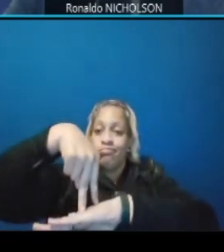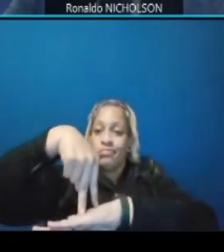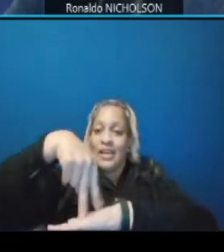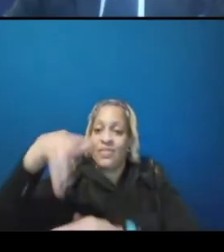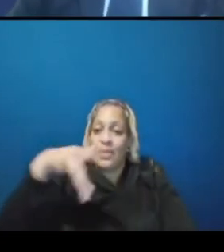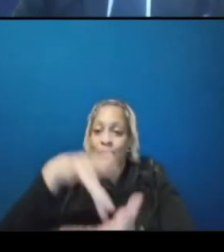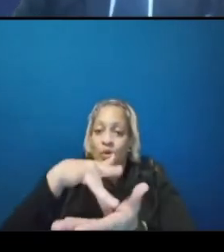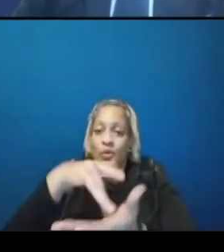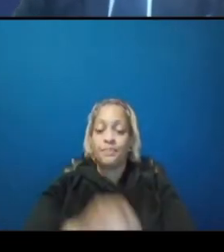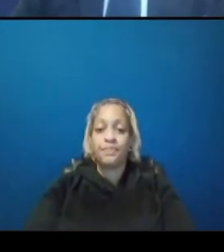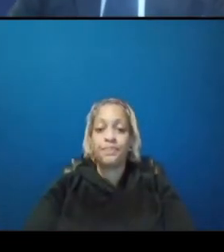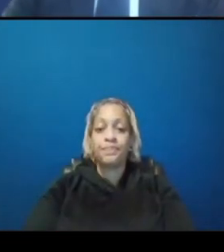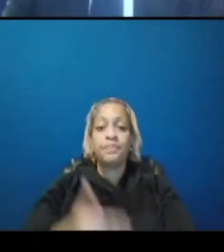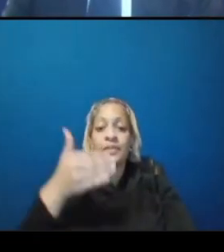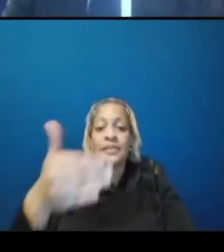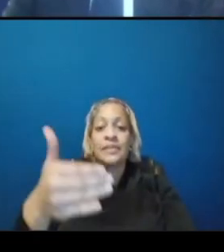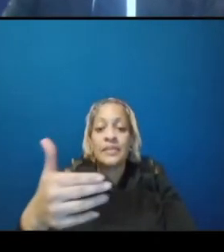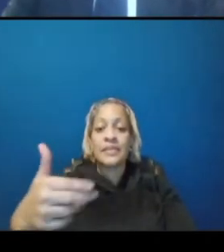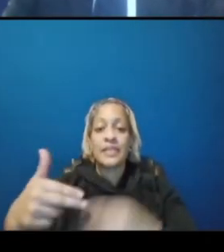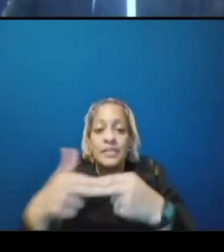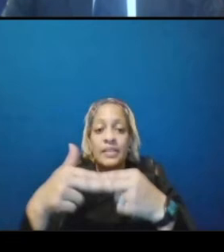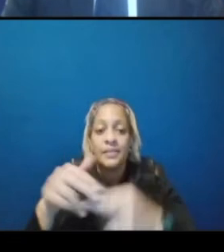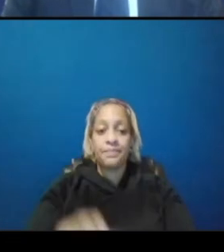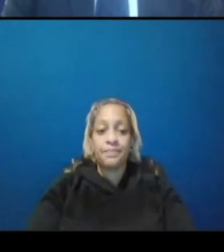next slide